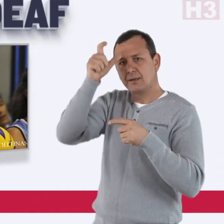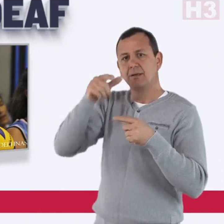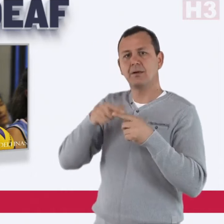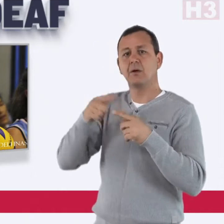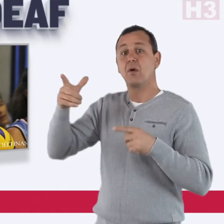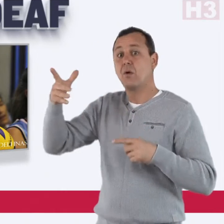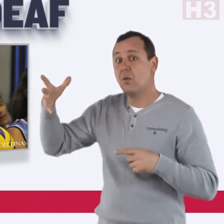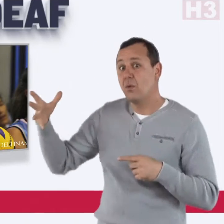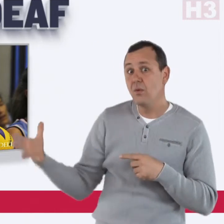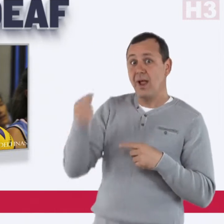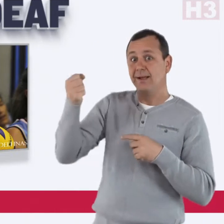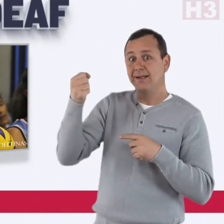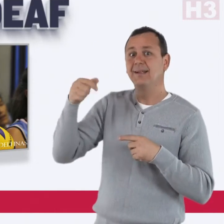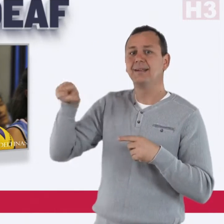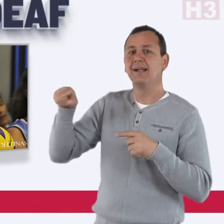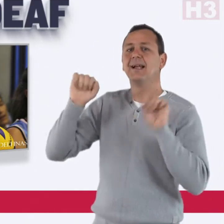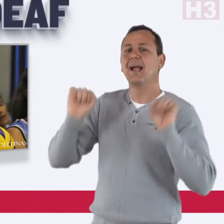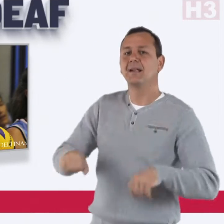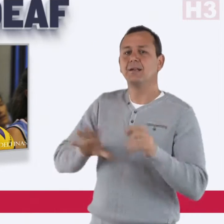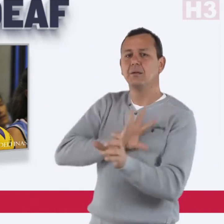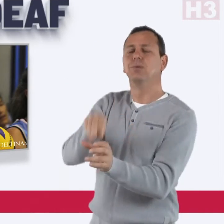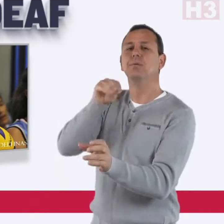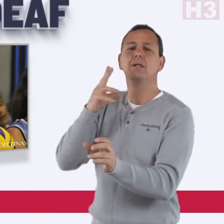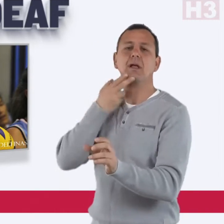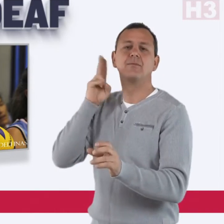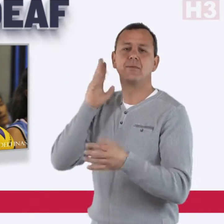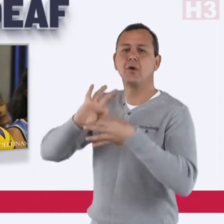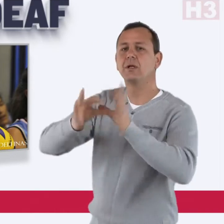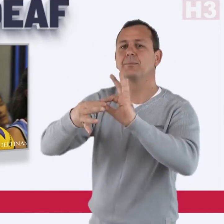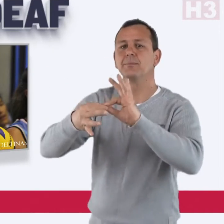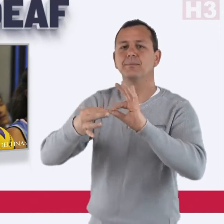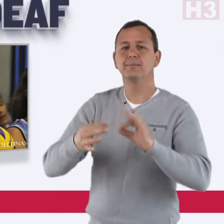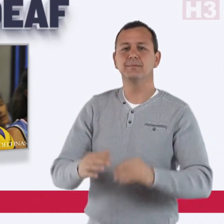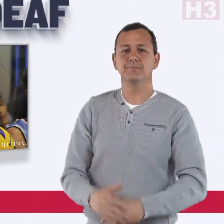in Turkey, which means if they win the event, they qualify for the Deaflympics.